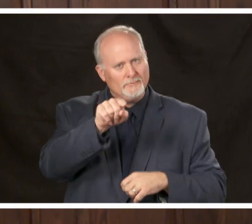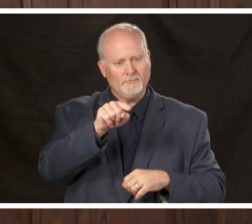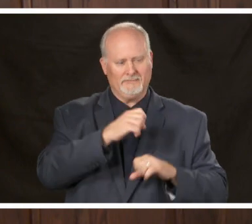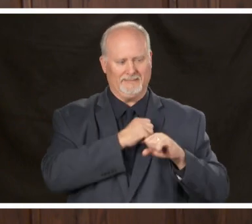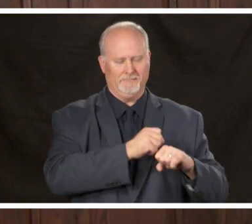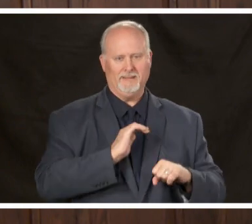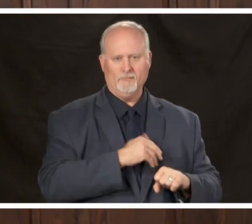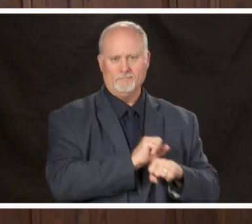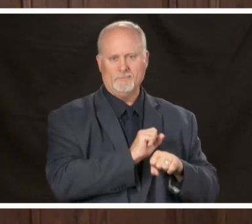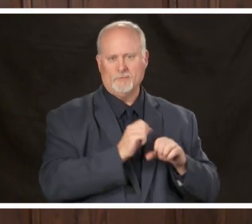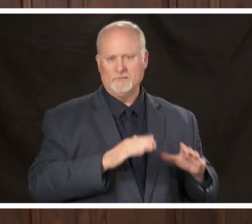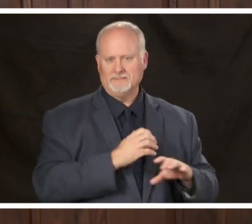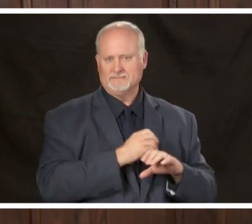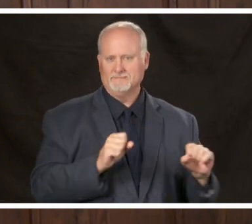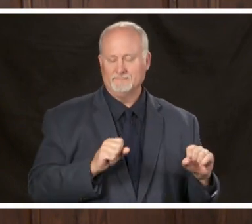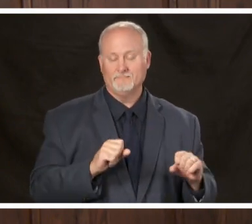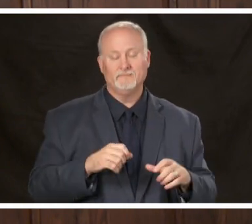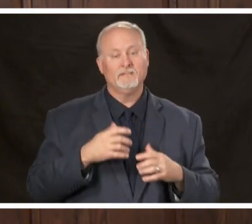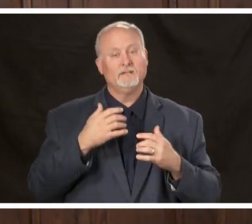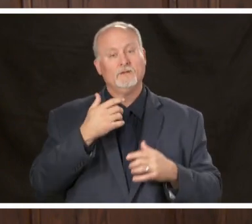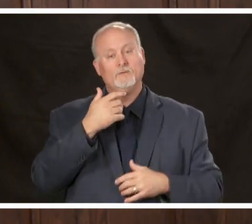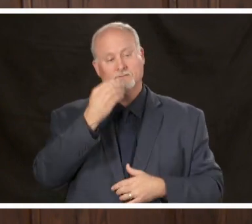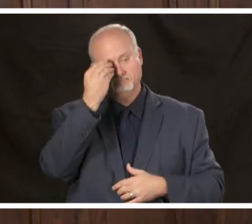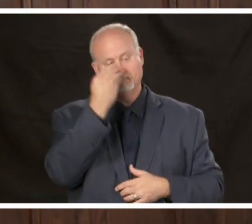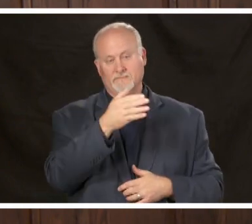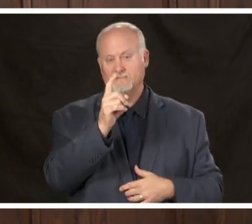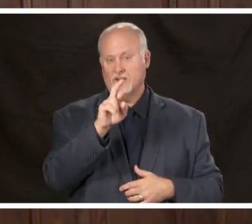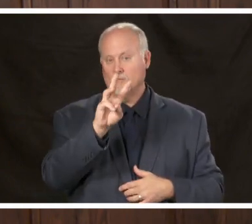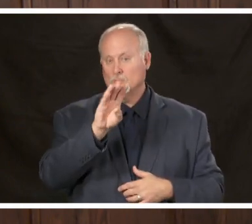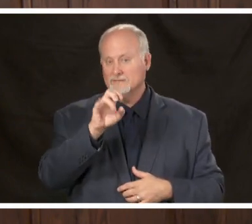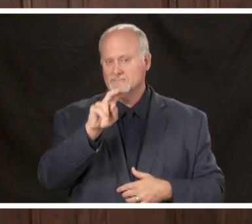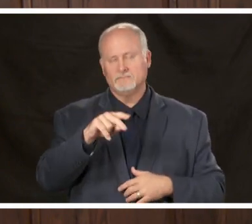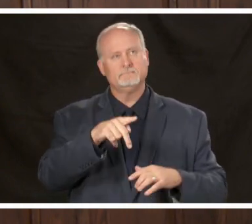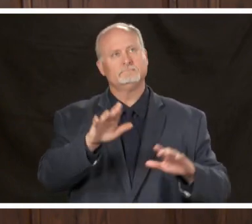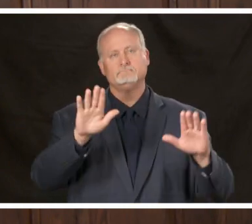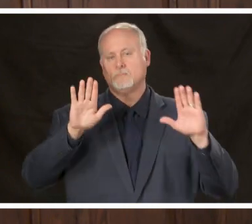safe and also I want to say to dr. Wilson he's done an excellent job under